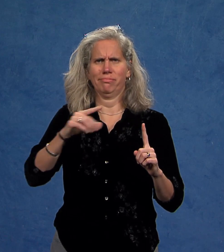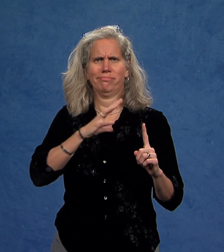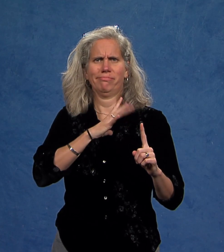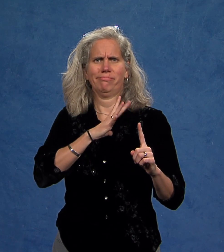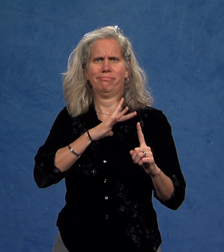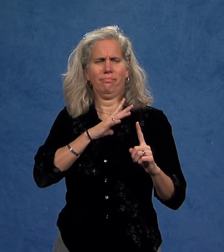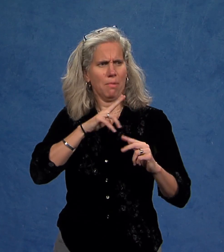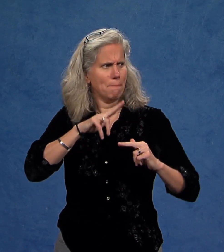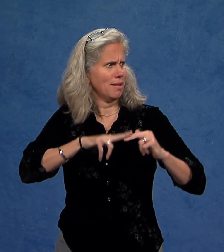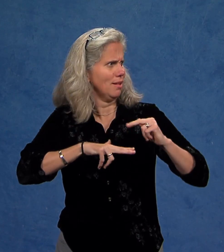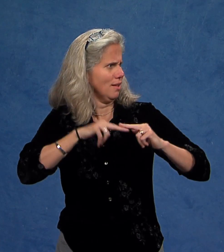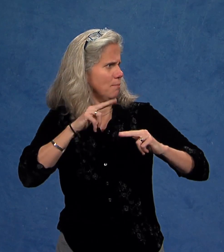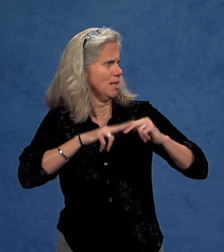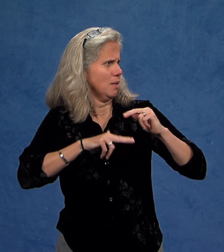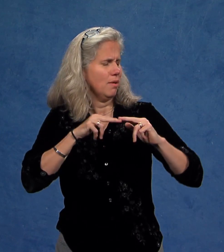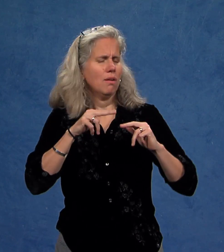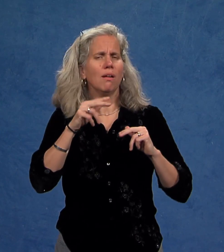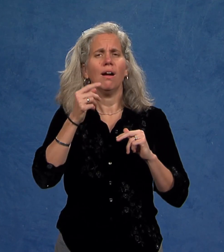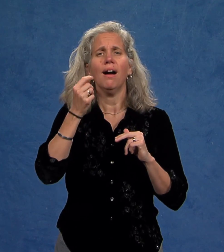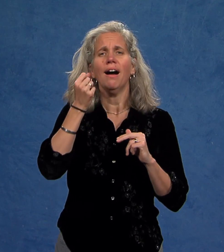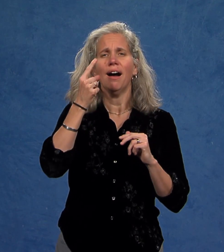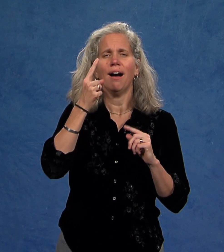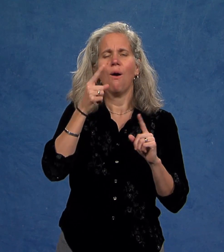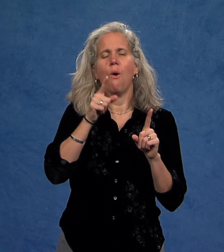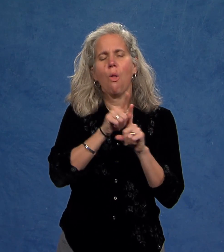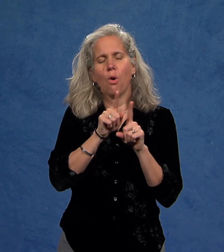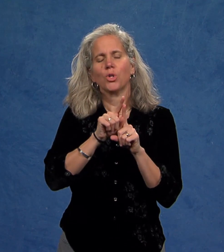This initiated many conversations and efforts